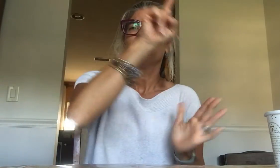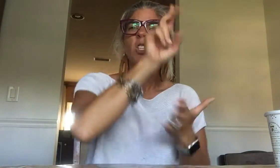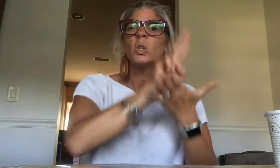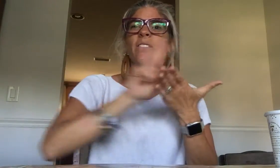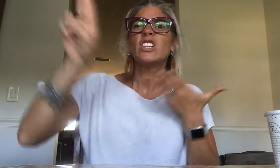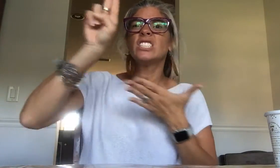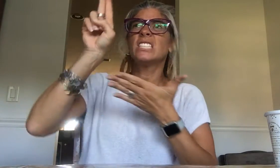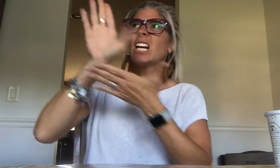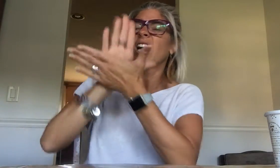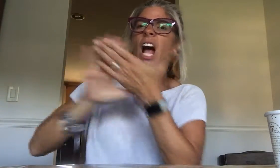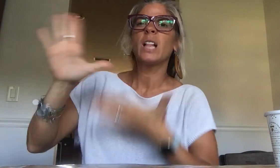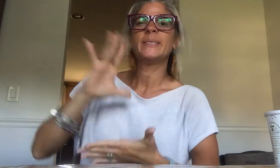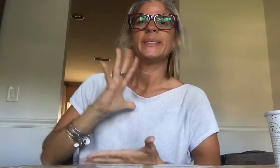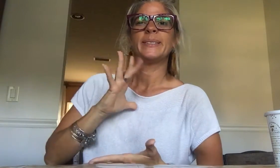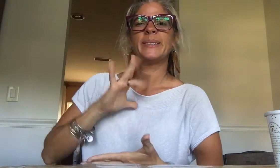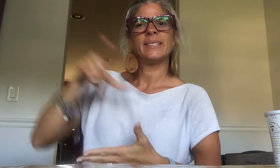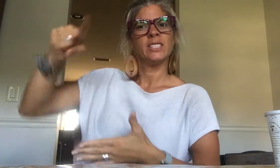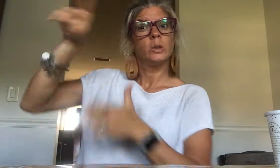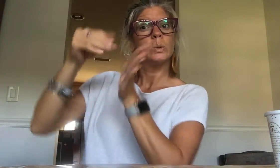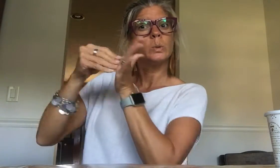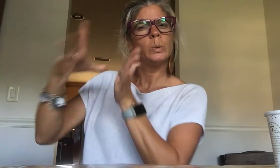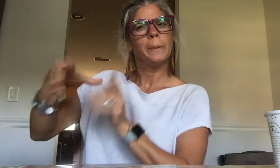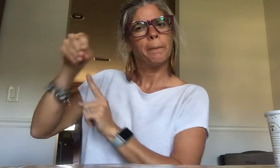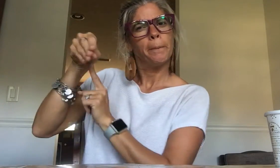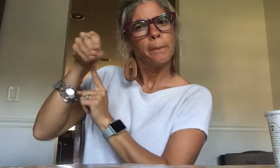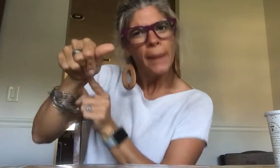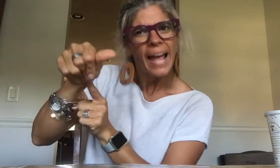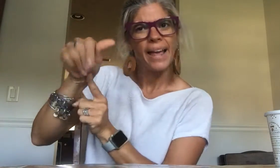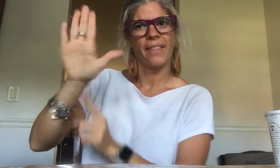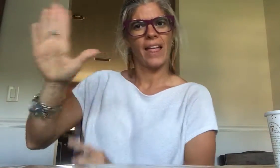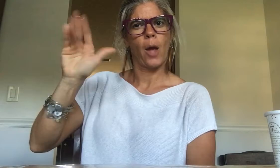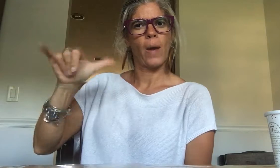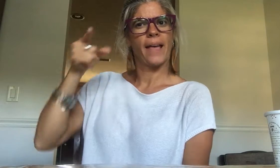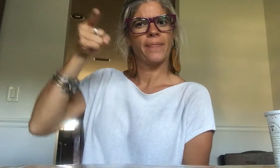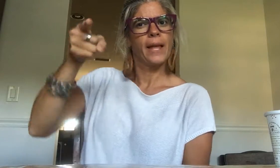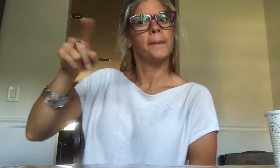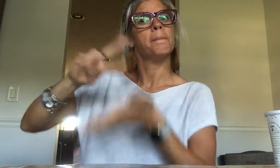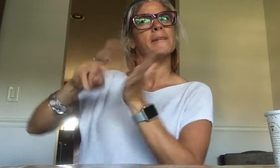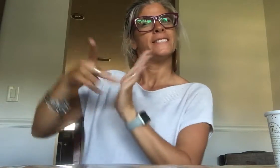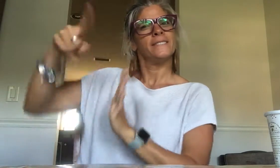University/college classes have it made because students pay their way to be there